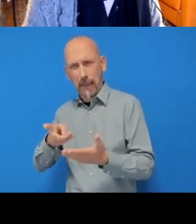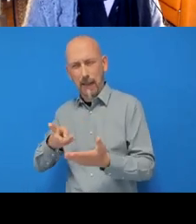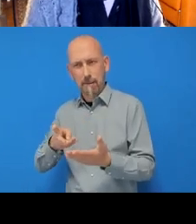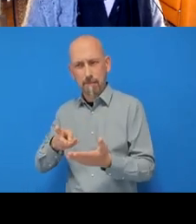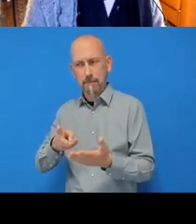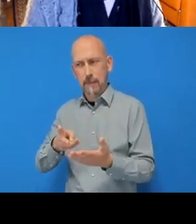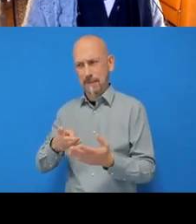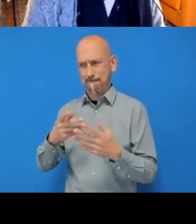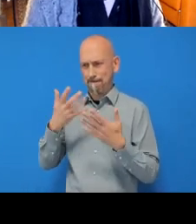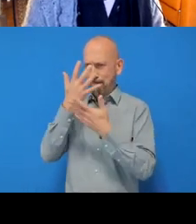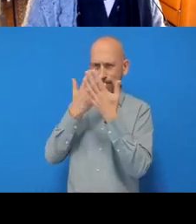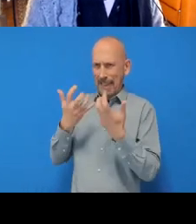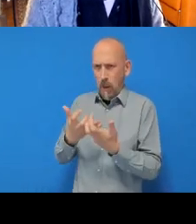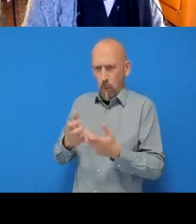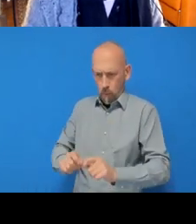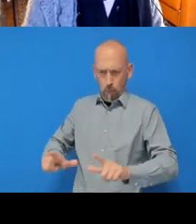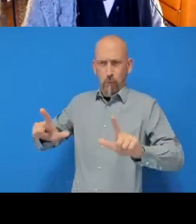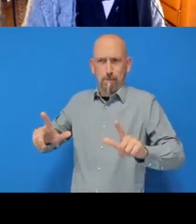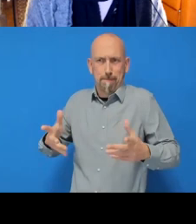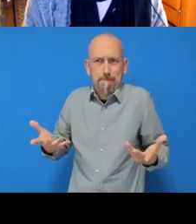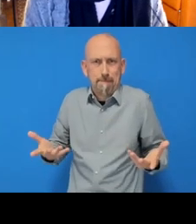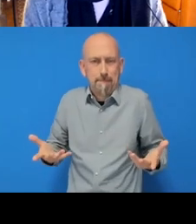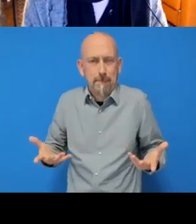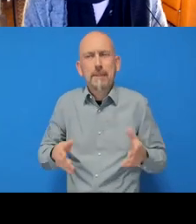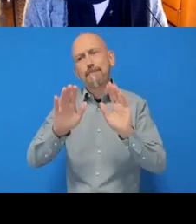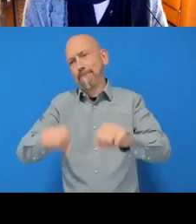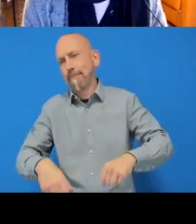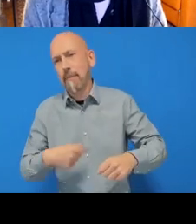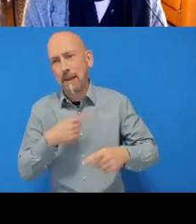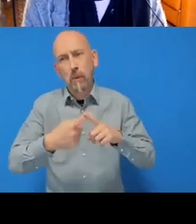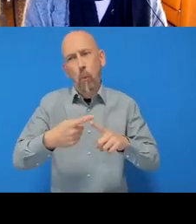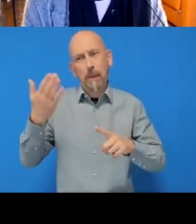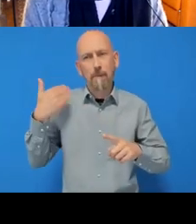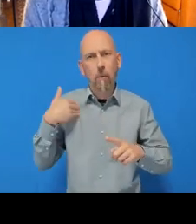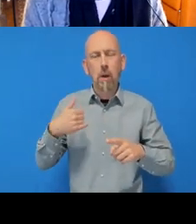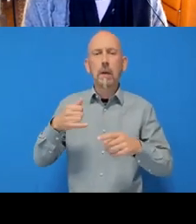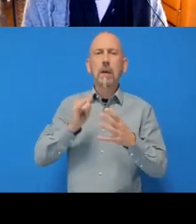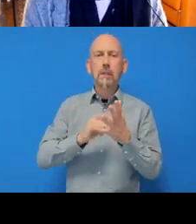Let me show you again. So you don't actually open your file